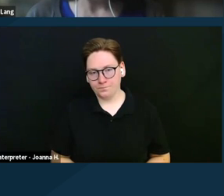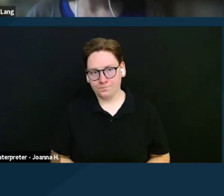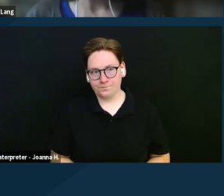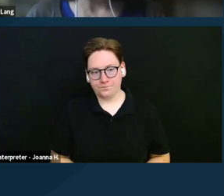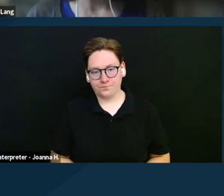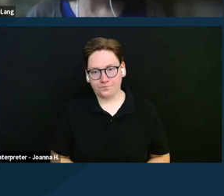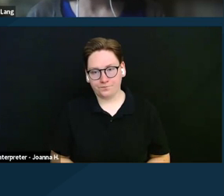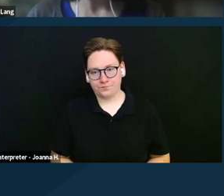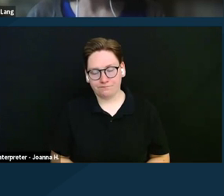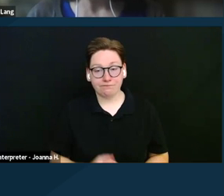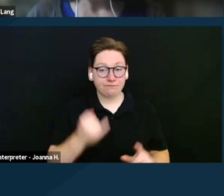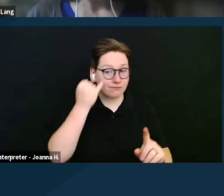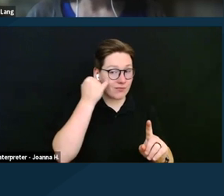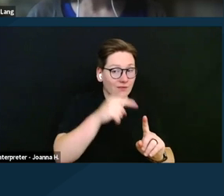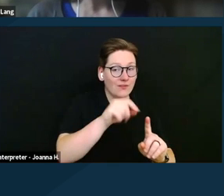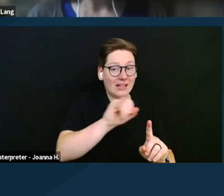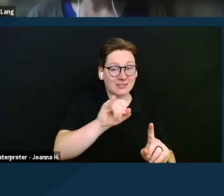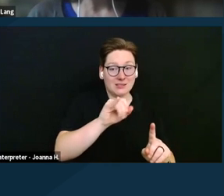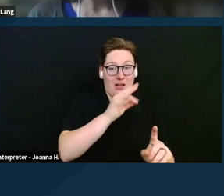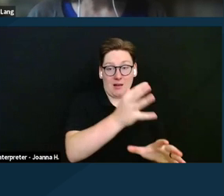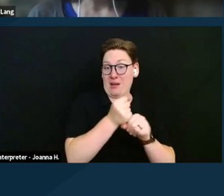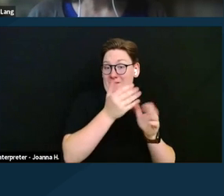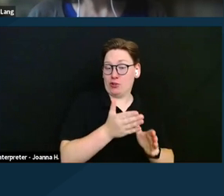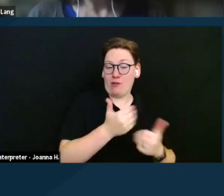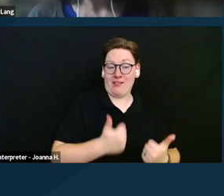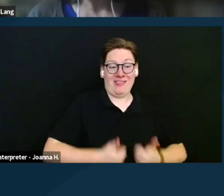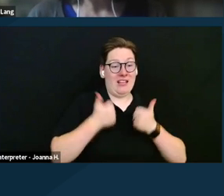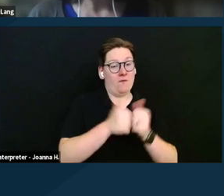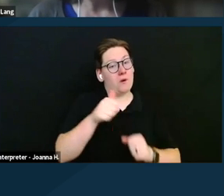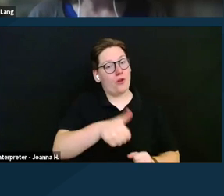and is not on the lease, SSA could find